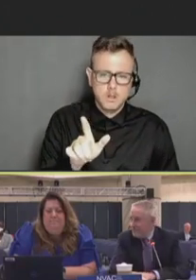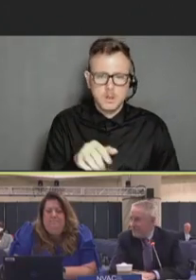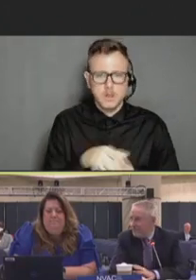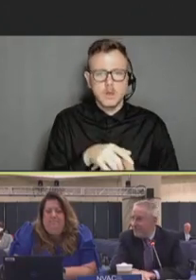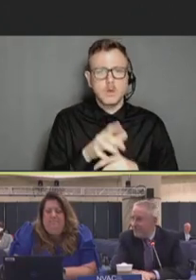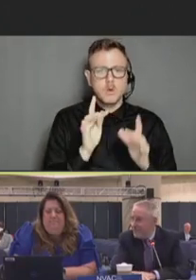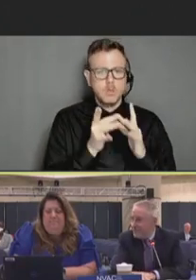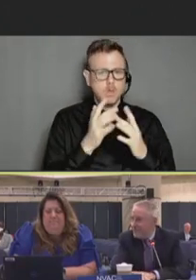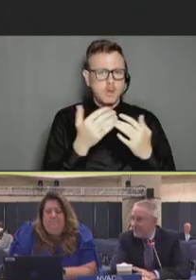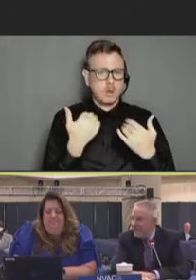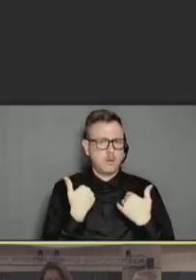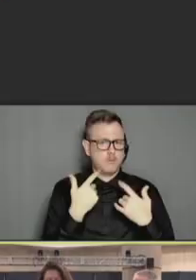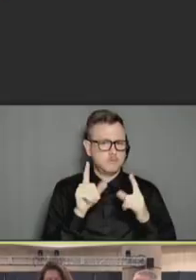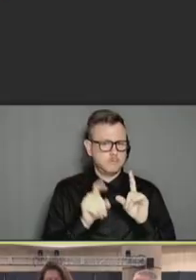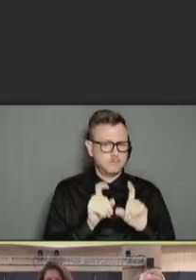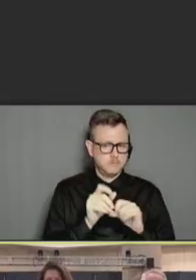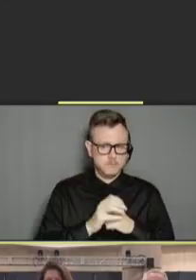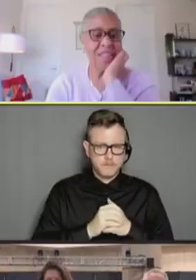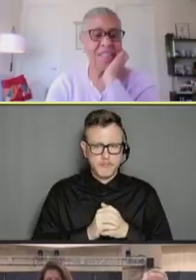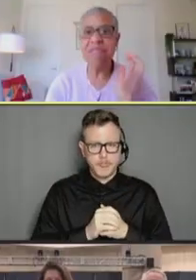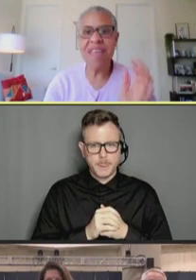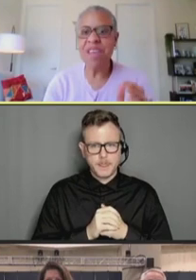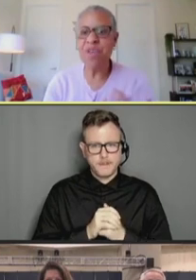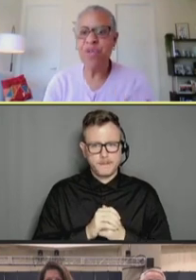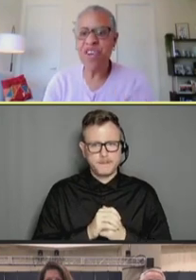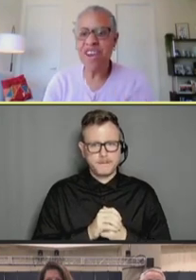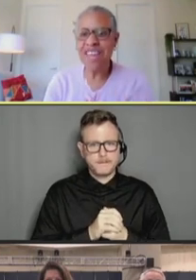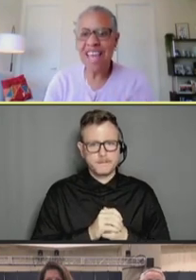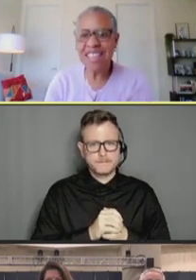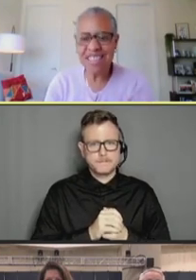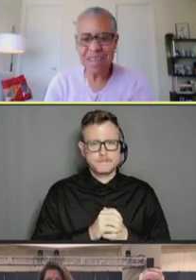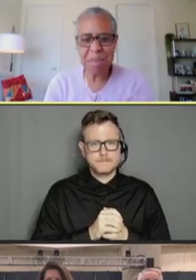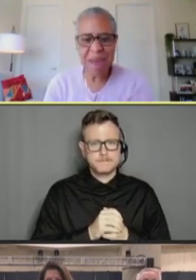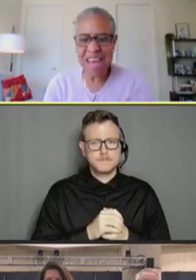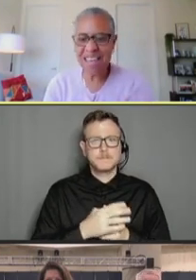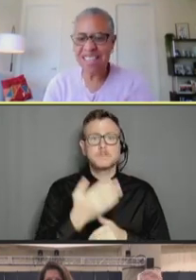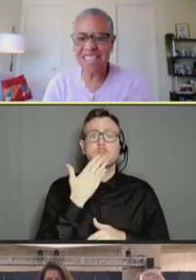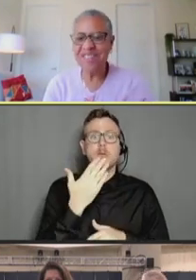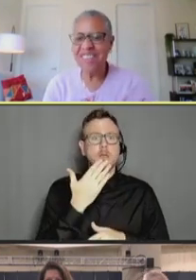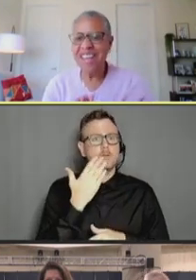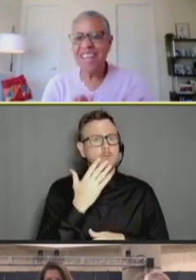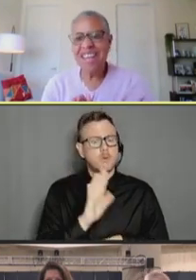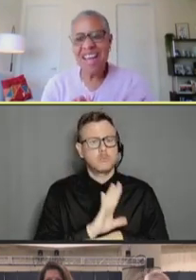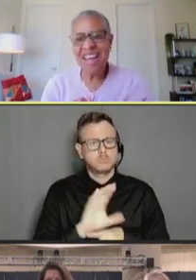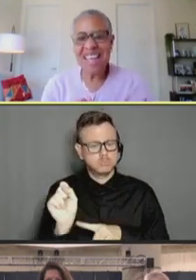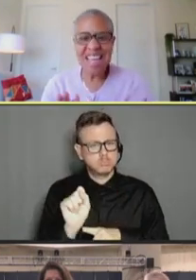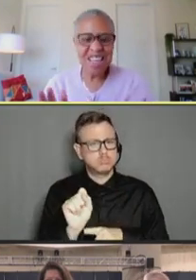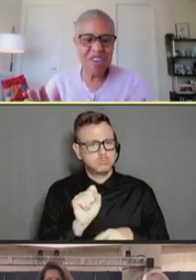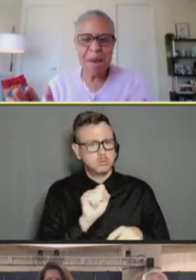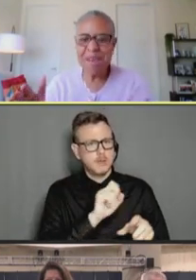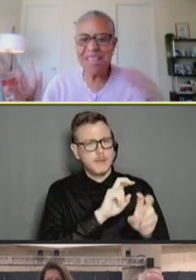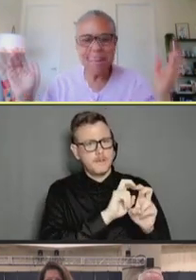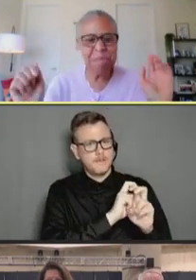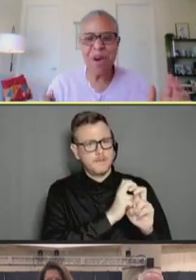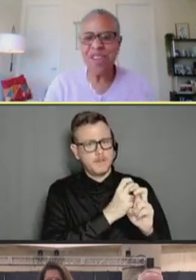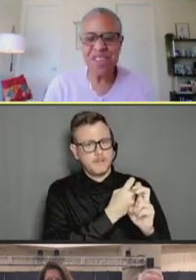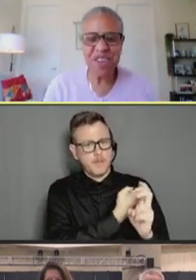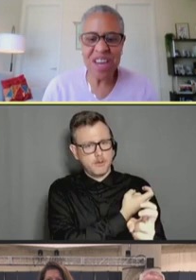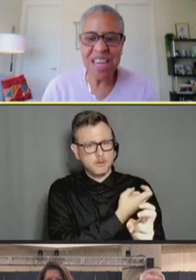Jewel Mullen: So, thank you for an excellent panel. Like Dr. Hopkins, I'm part of the gray